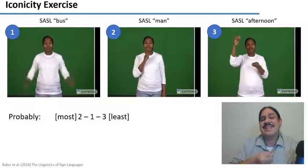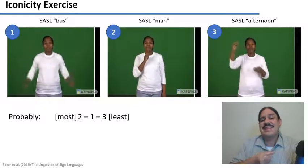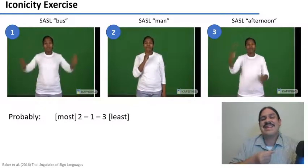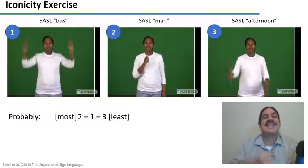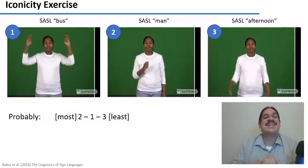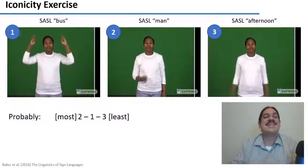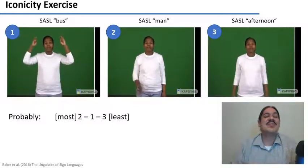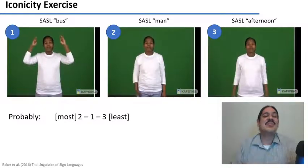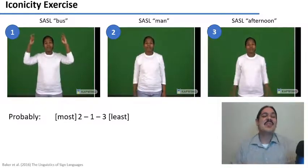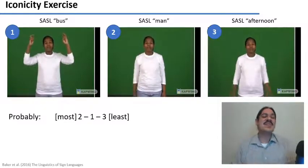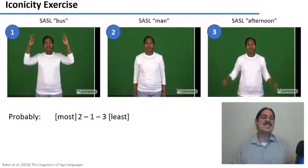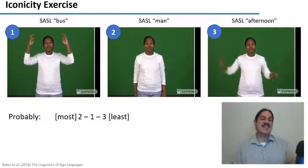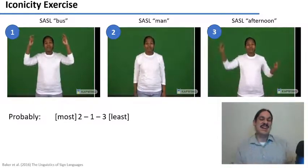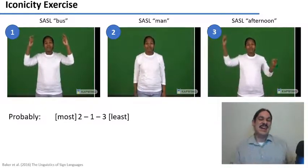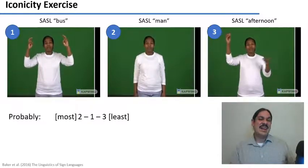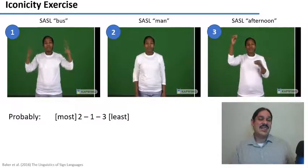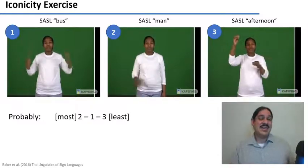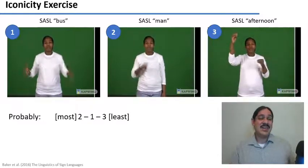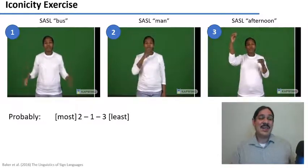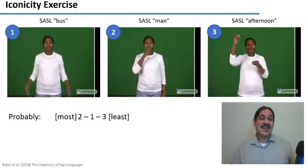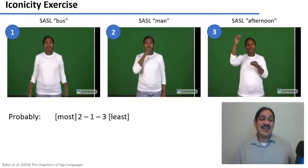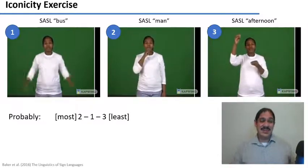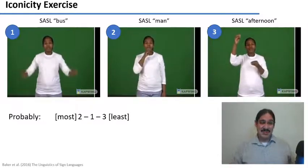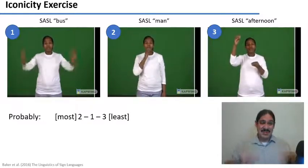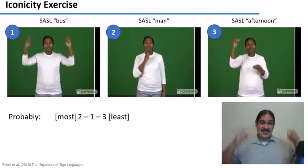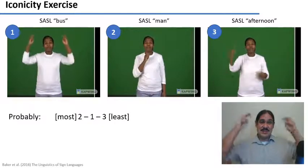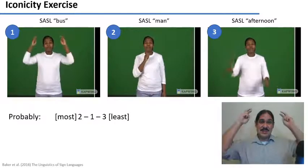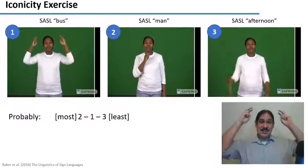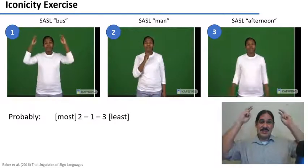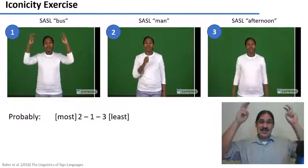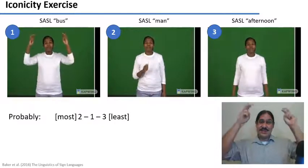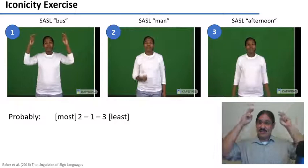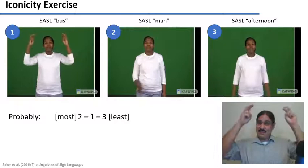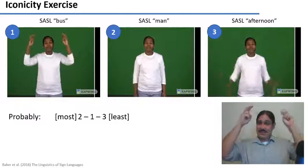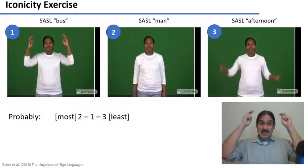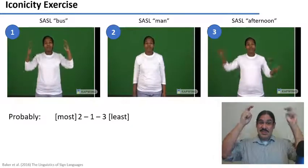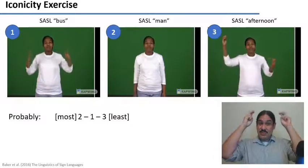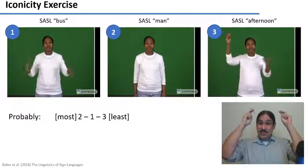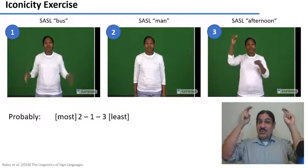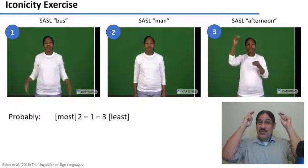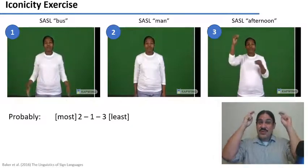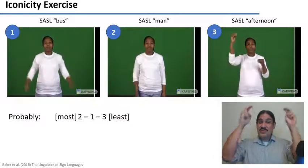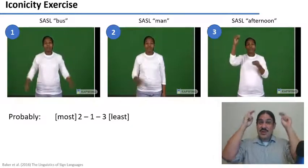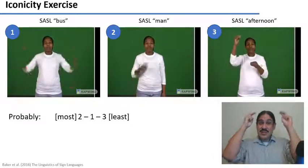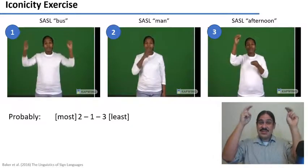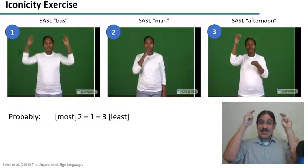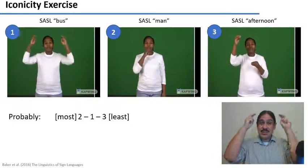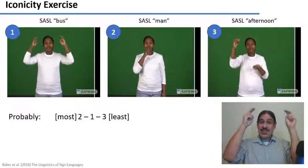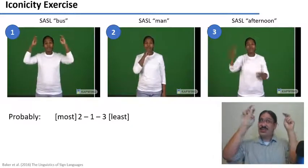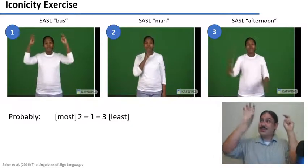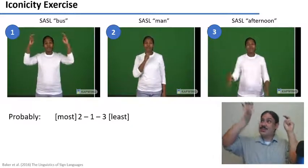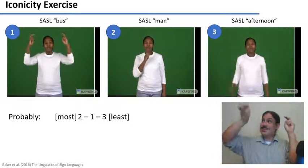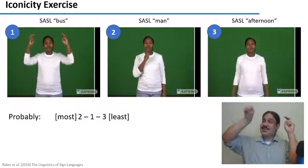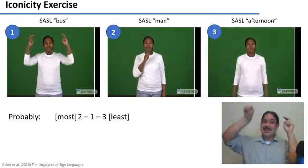grab onto, hold onto for the bus